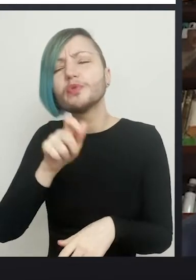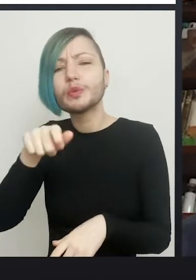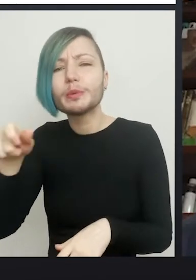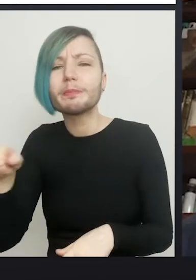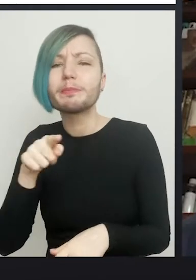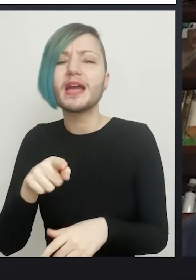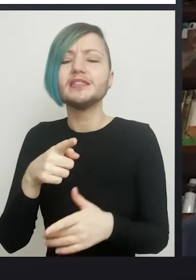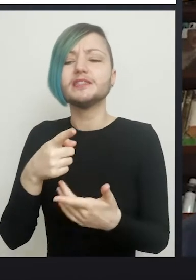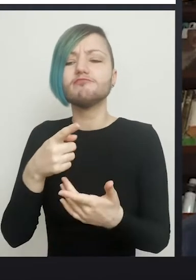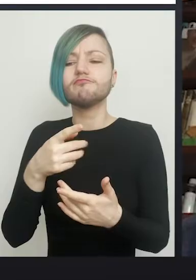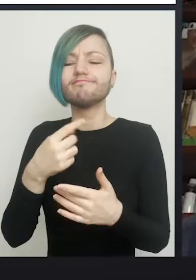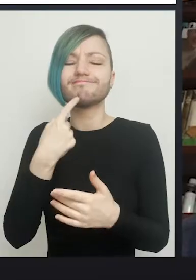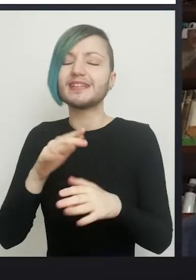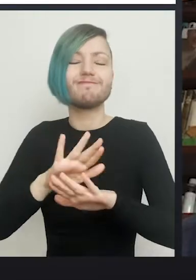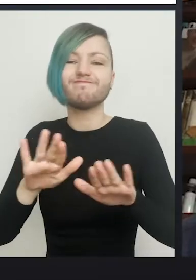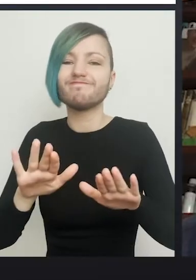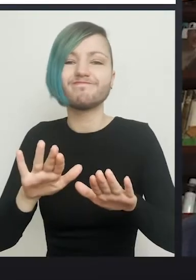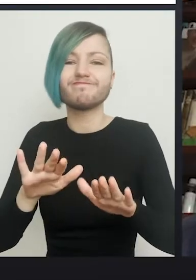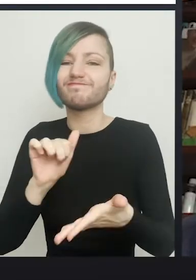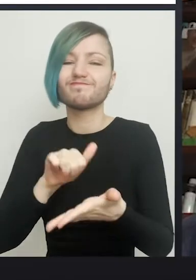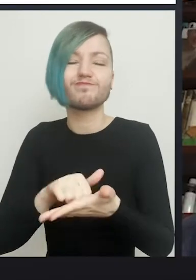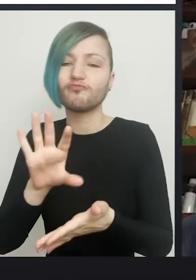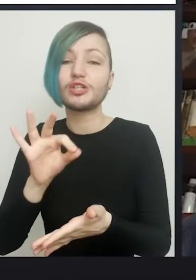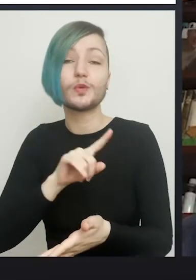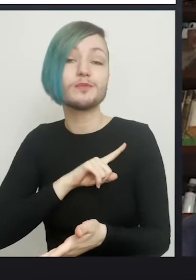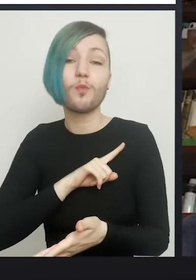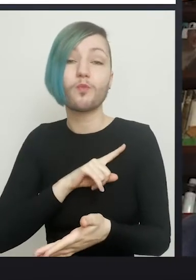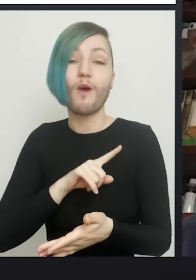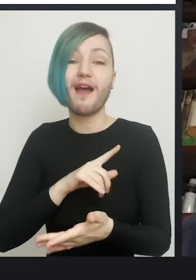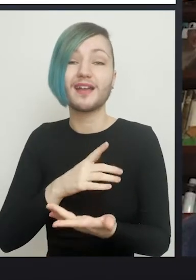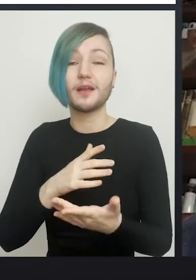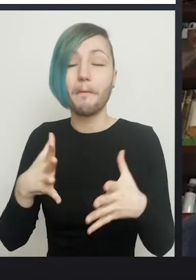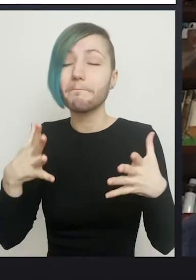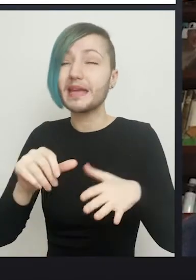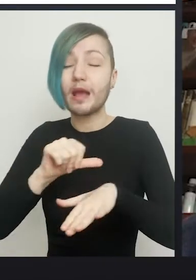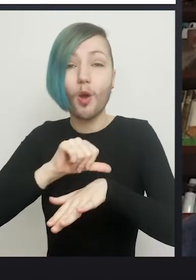contraindicated because they just will not get through a large operation such as this safely.